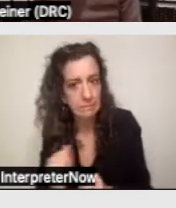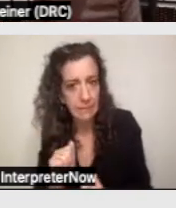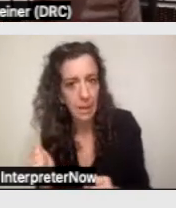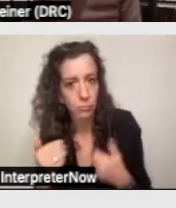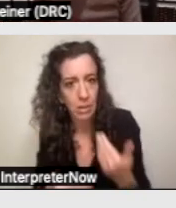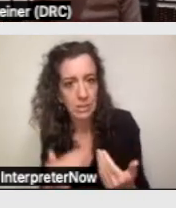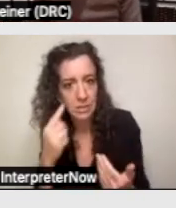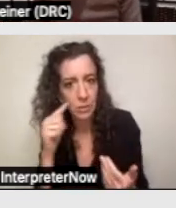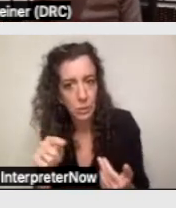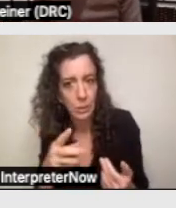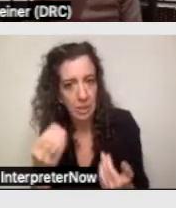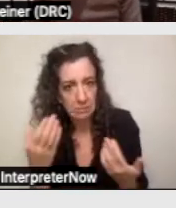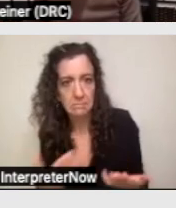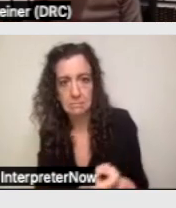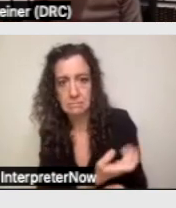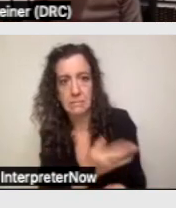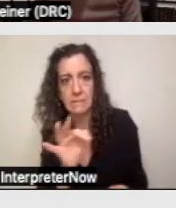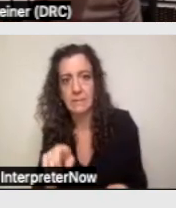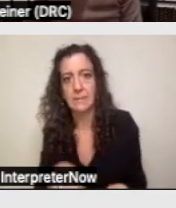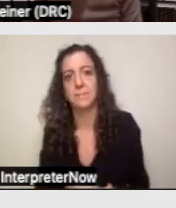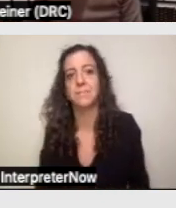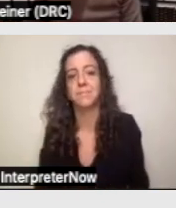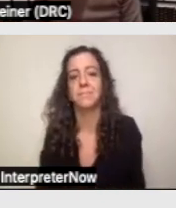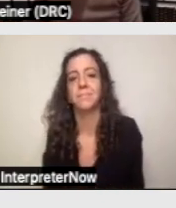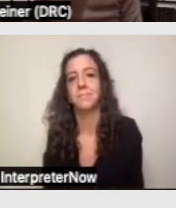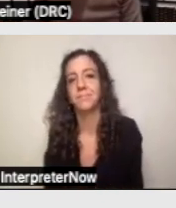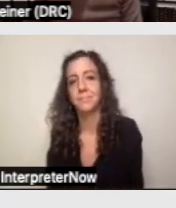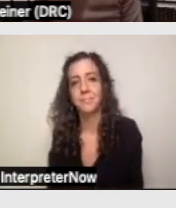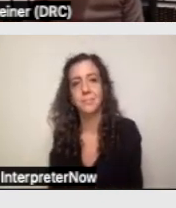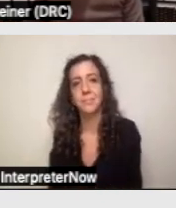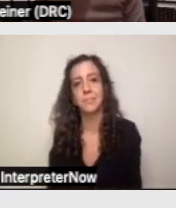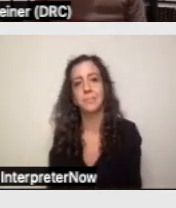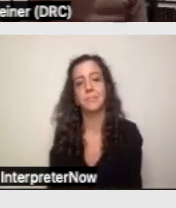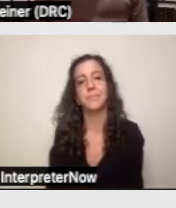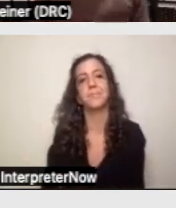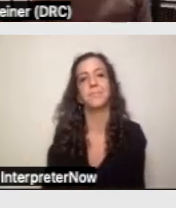Next slide.